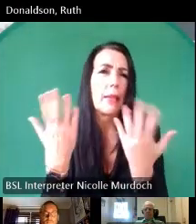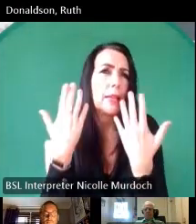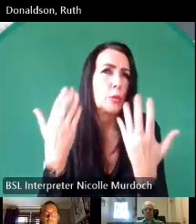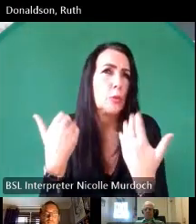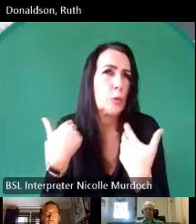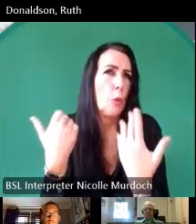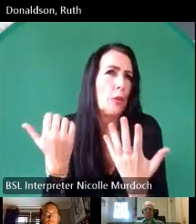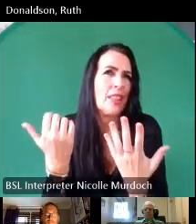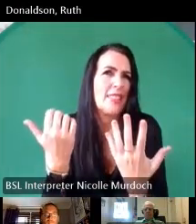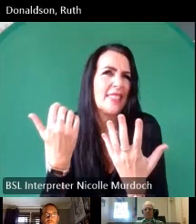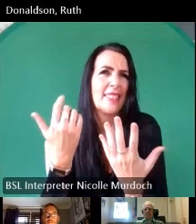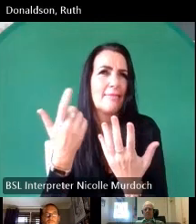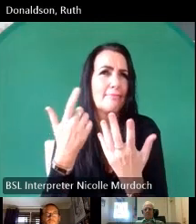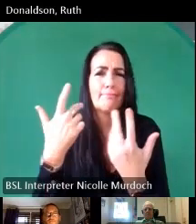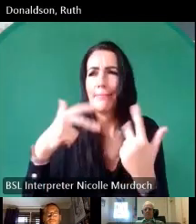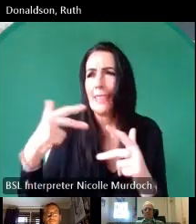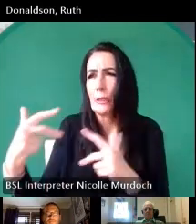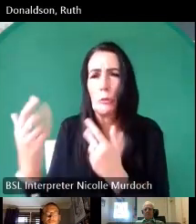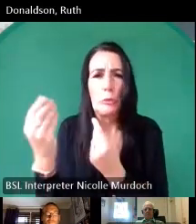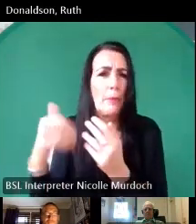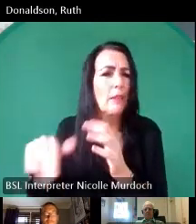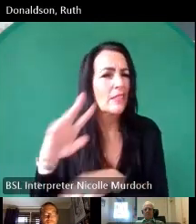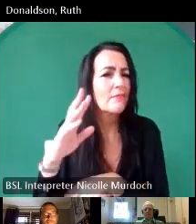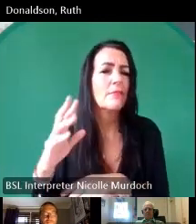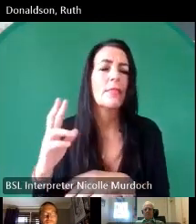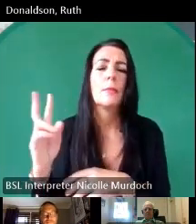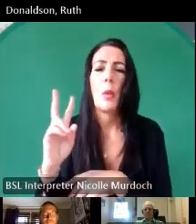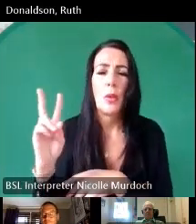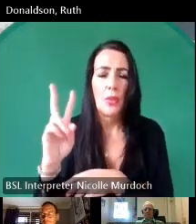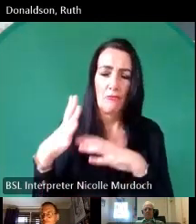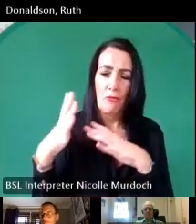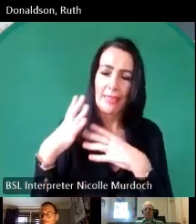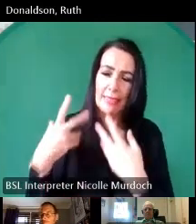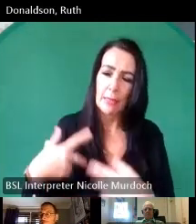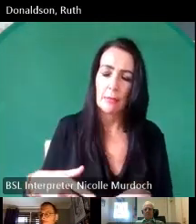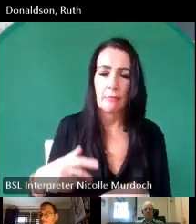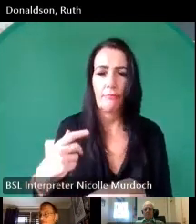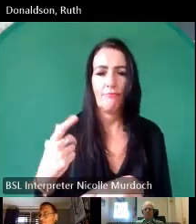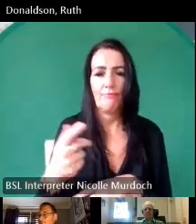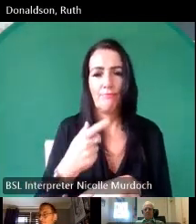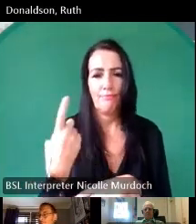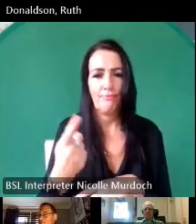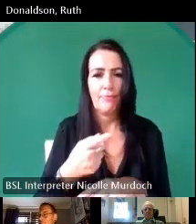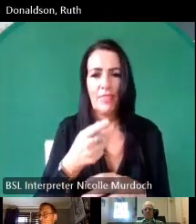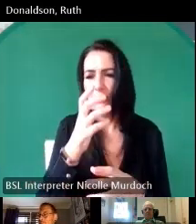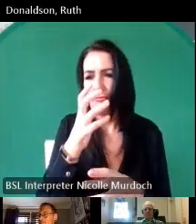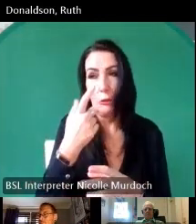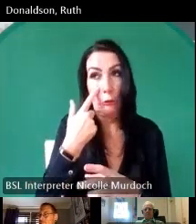like some disco thing or something eh and we were drinking obviously to drink we did drink and stuff